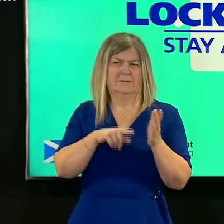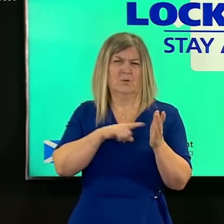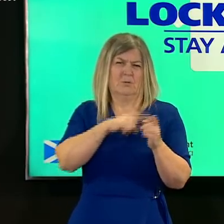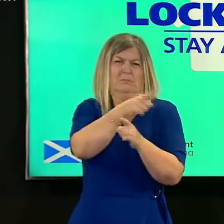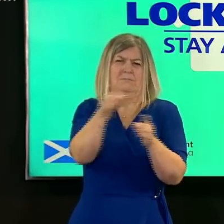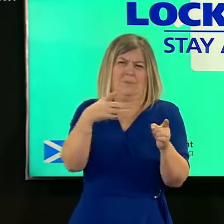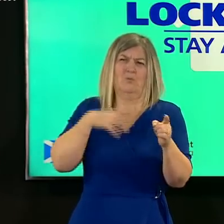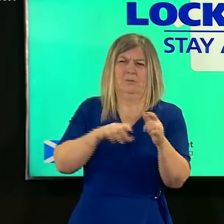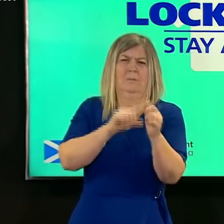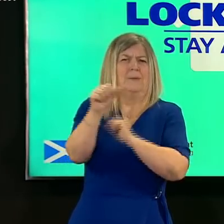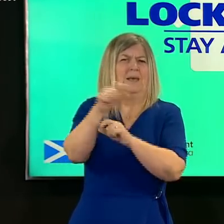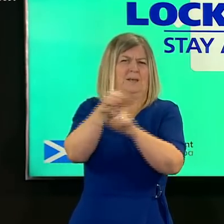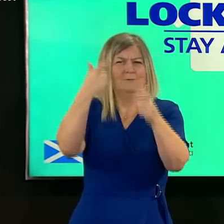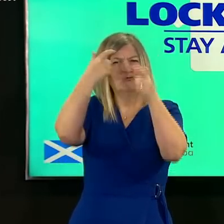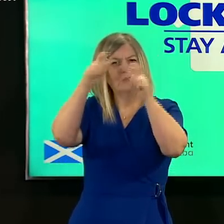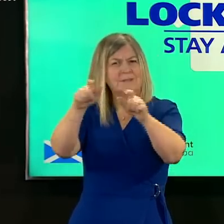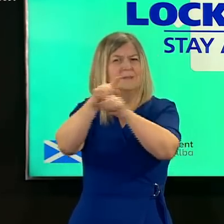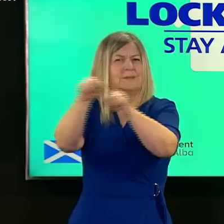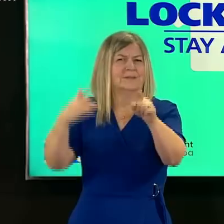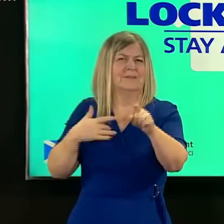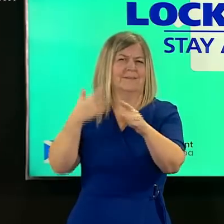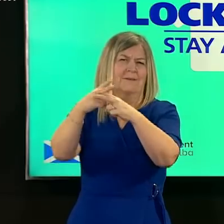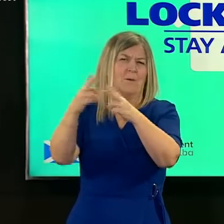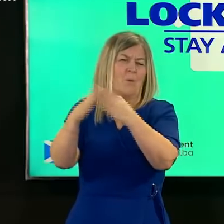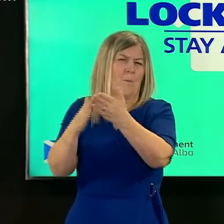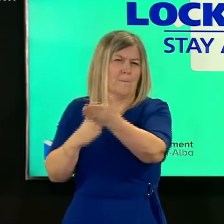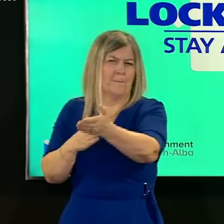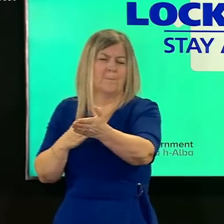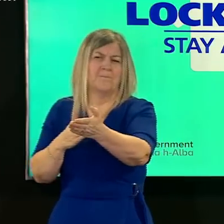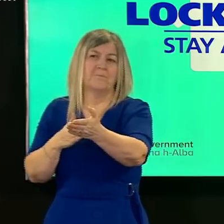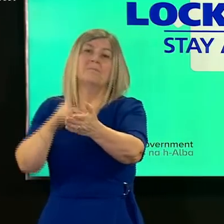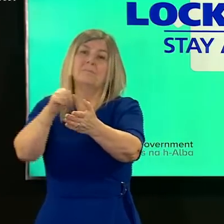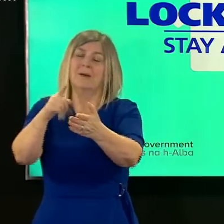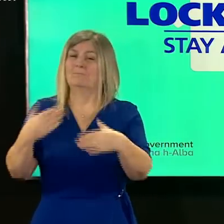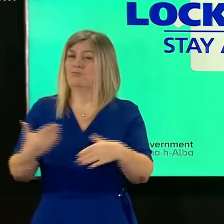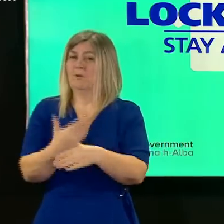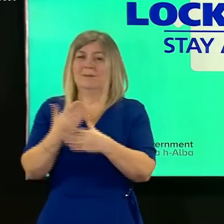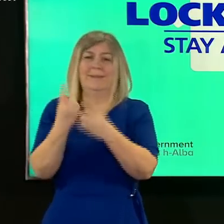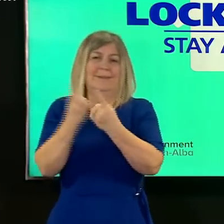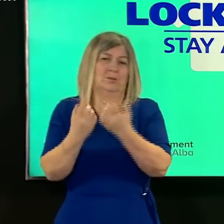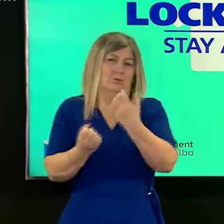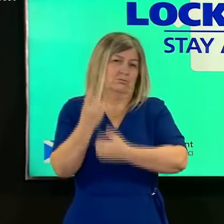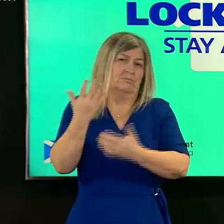understandable concerns there are some practical issues for care home providers in delivering on